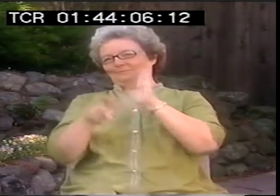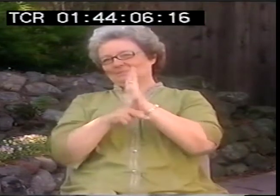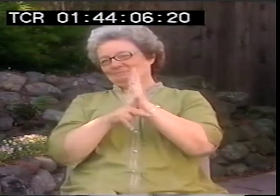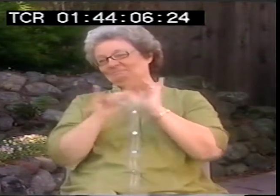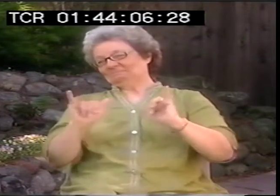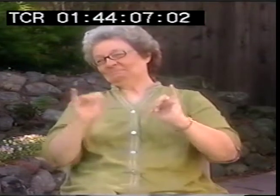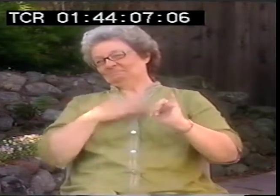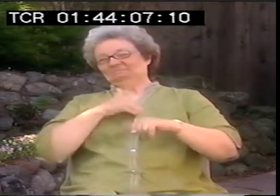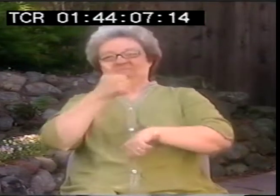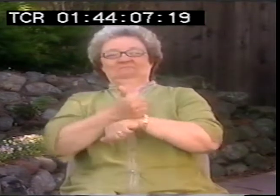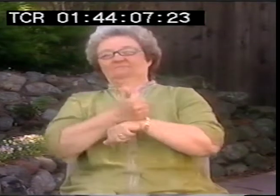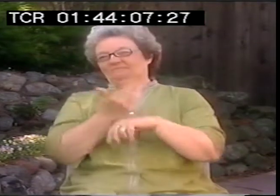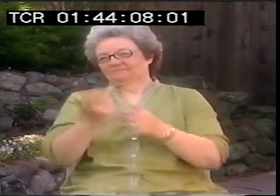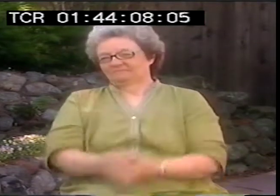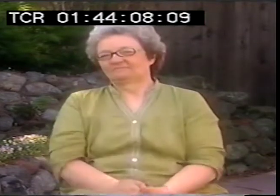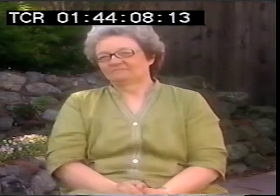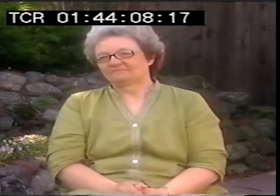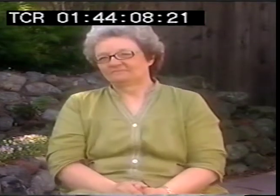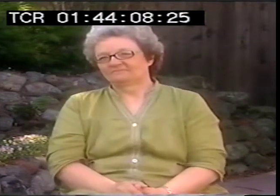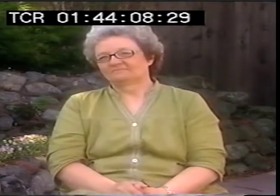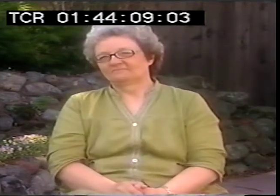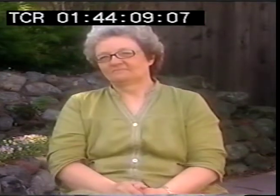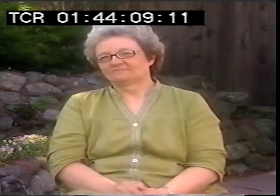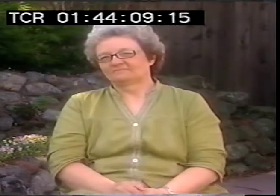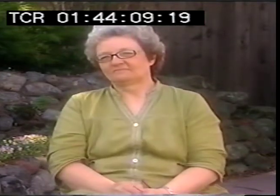You still have to work with it and see it many times to fully understand it.